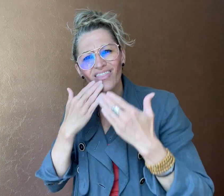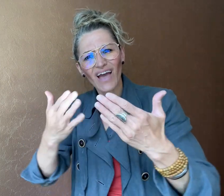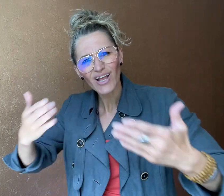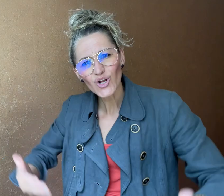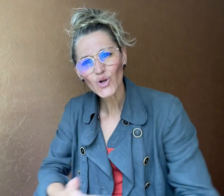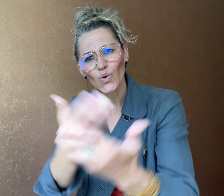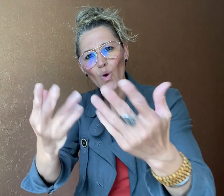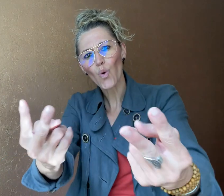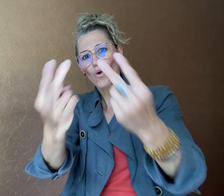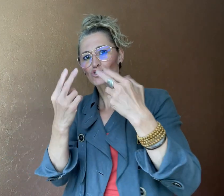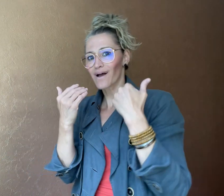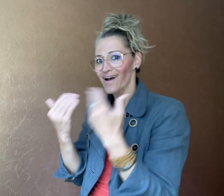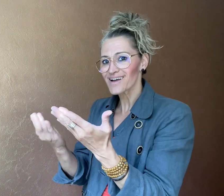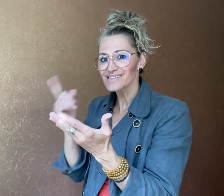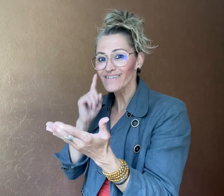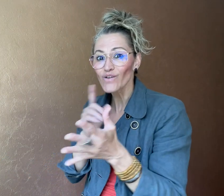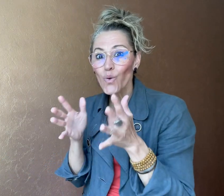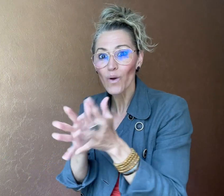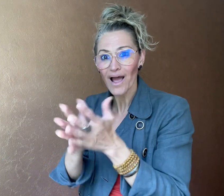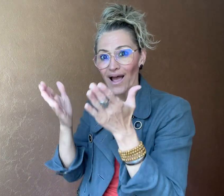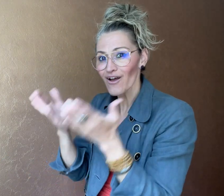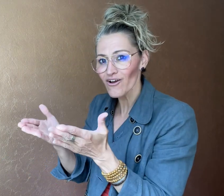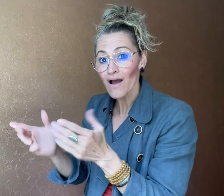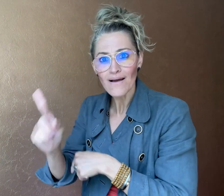Thank you for watching DeafWire!